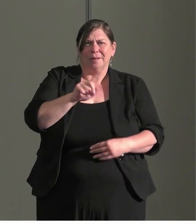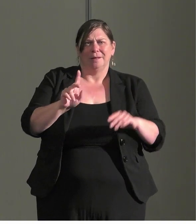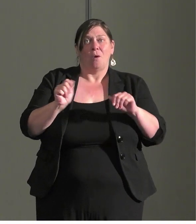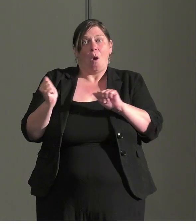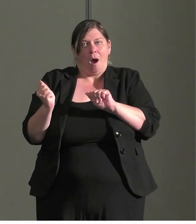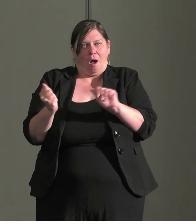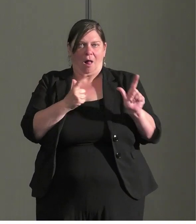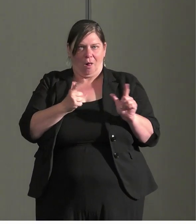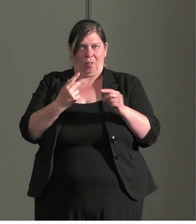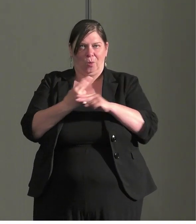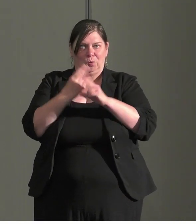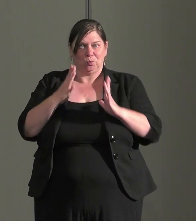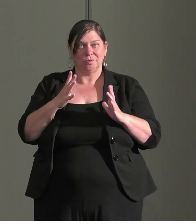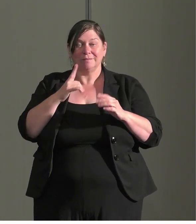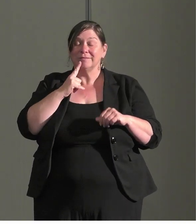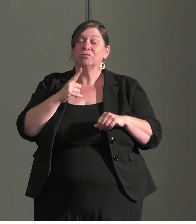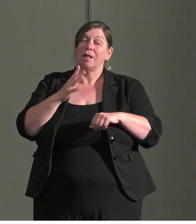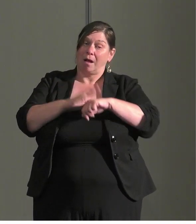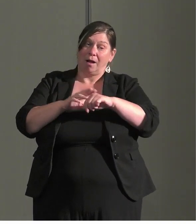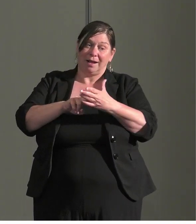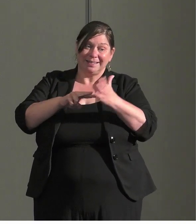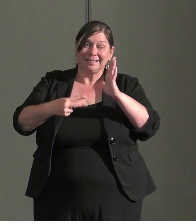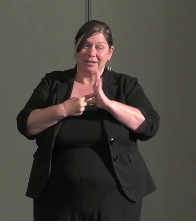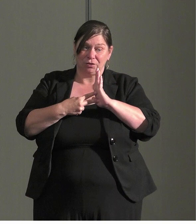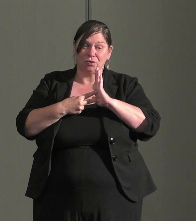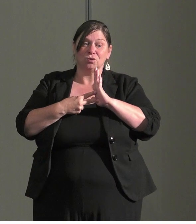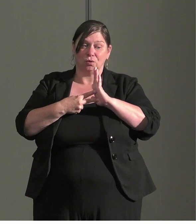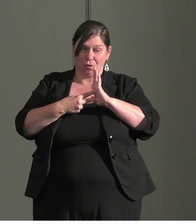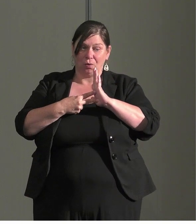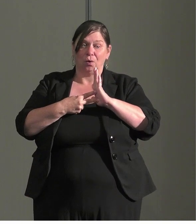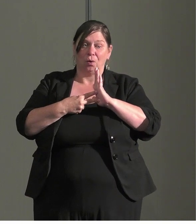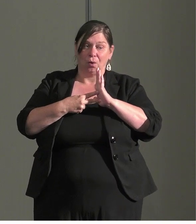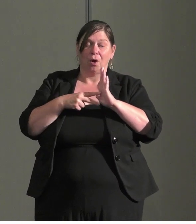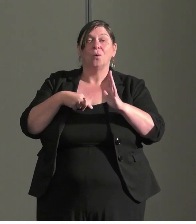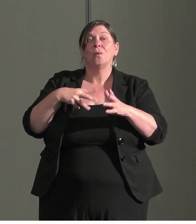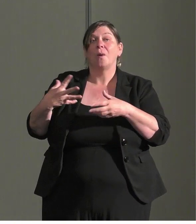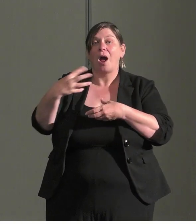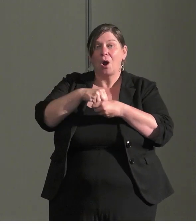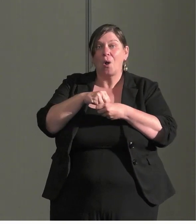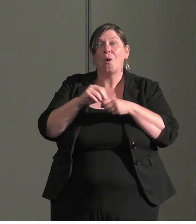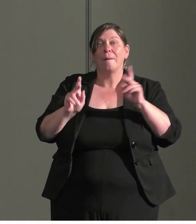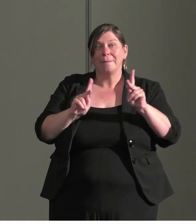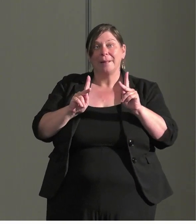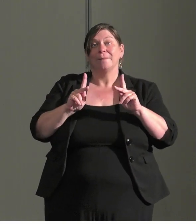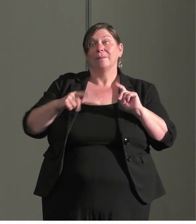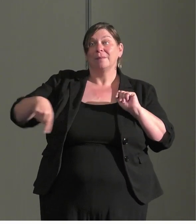this is an intentional step we want to include People With Disabilities as stakeholders we